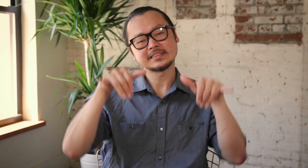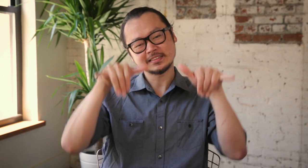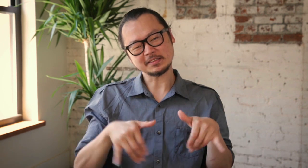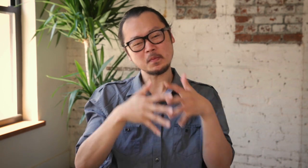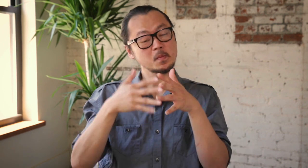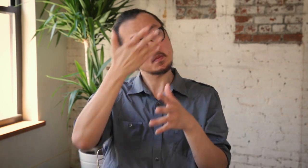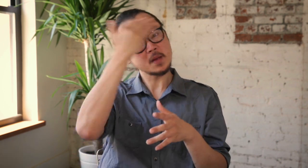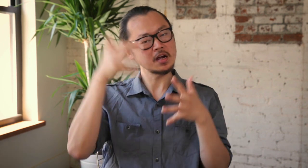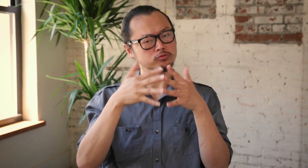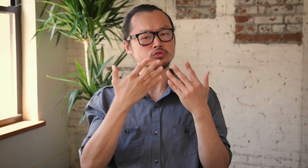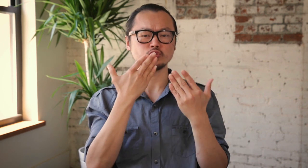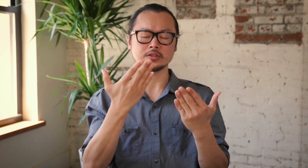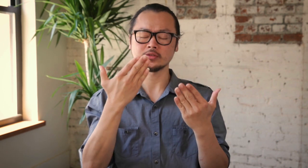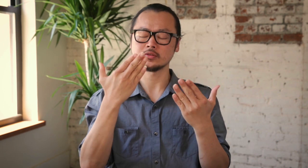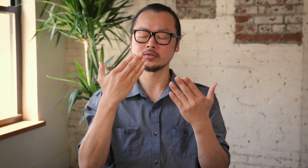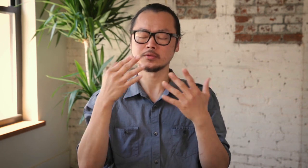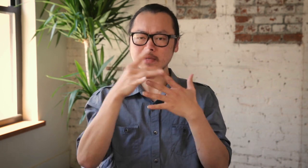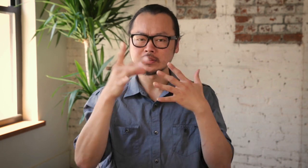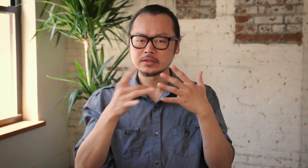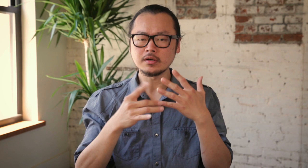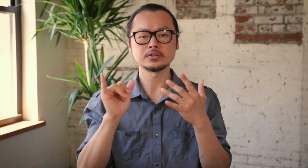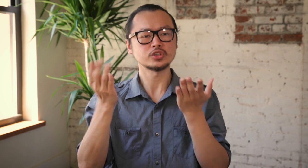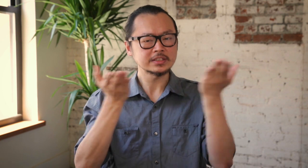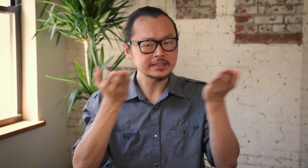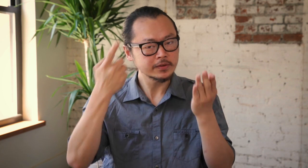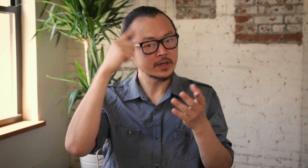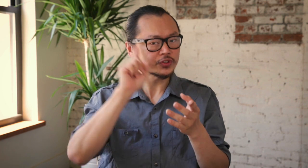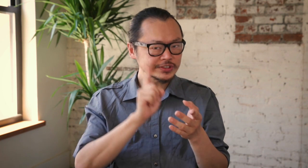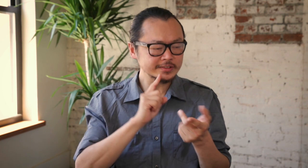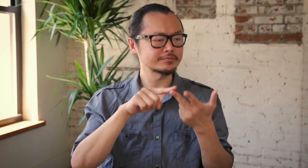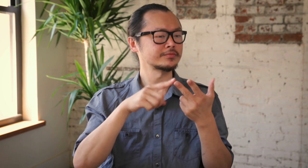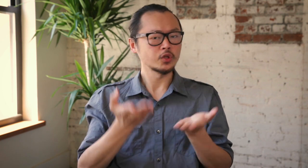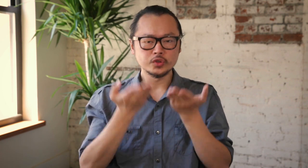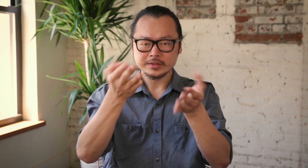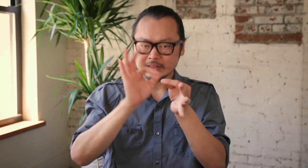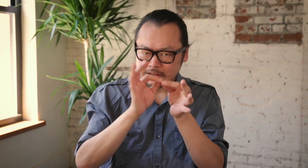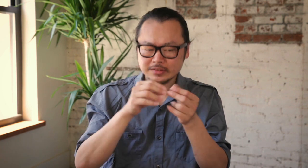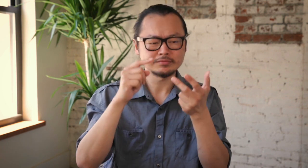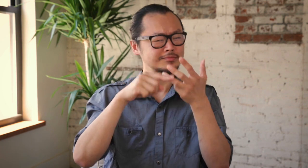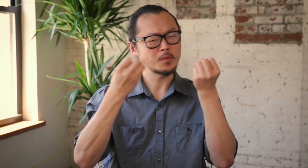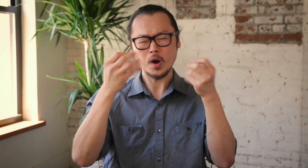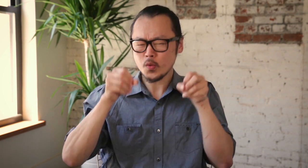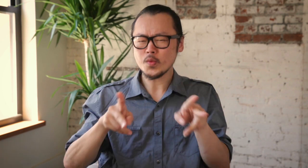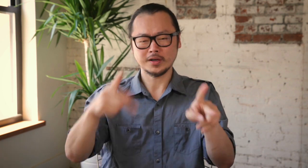Eventually, I decided to stay. America has great options and services for the deaf, such as interpreters and so forth.